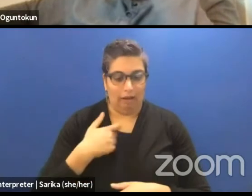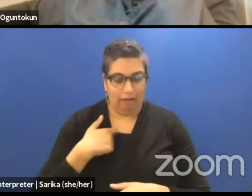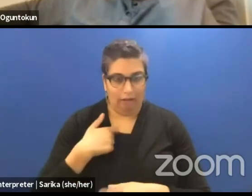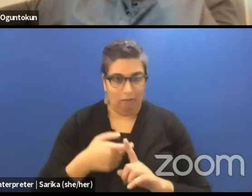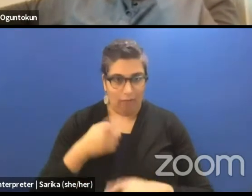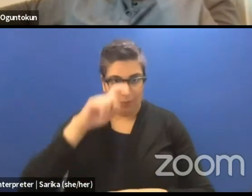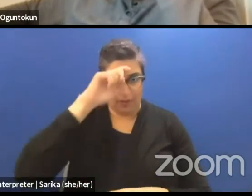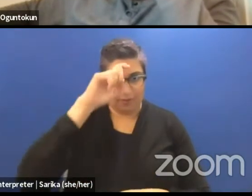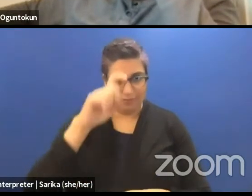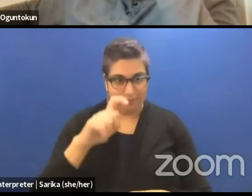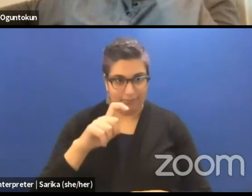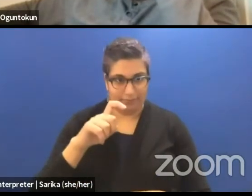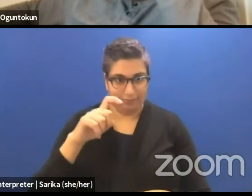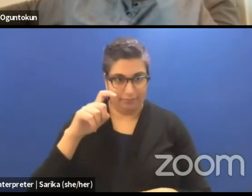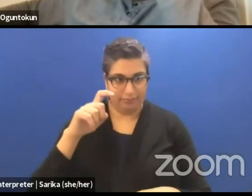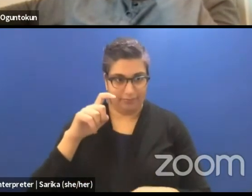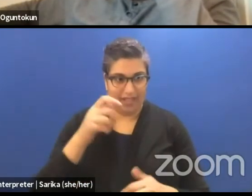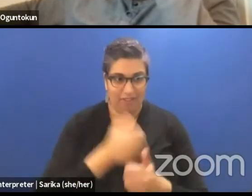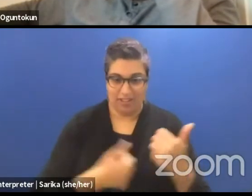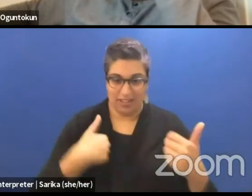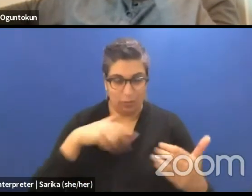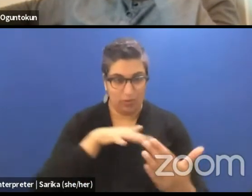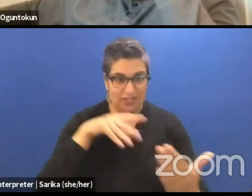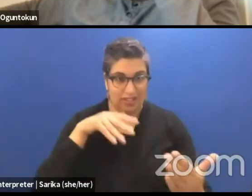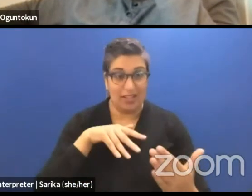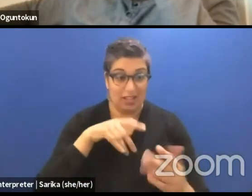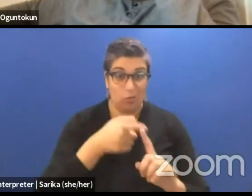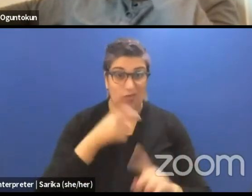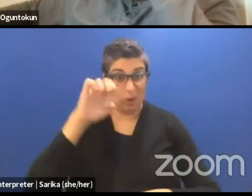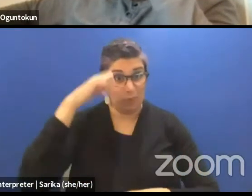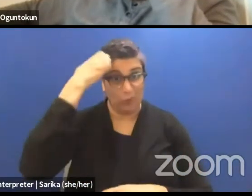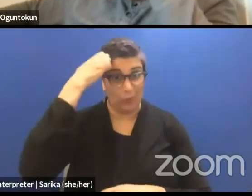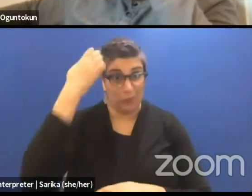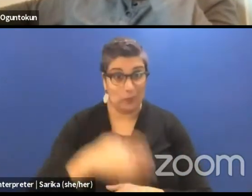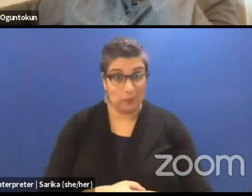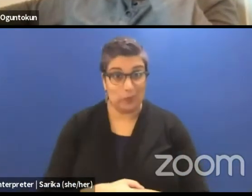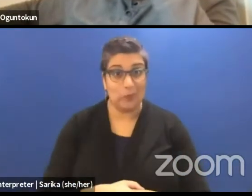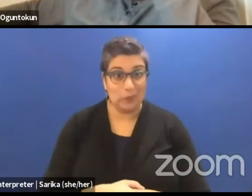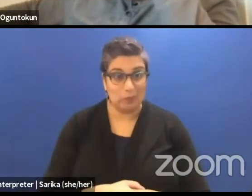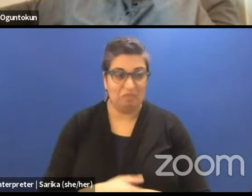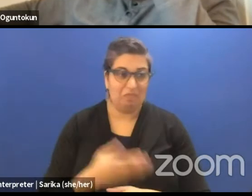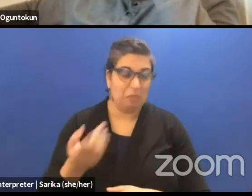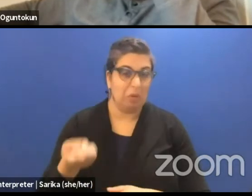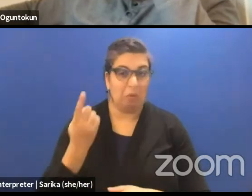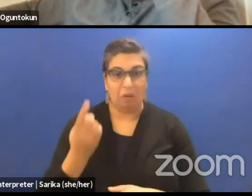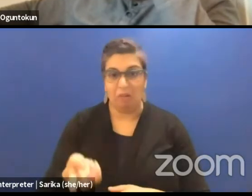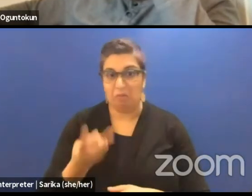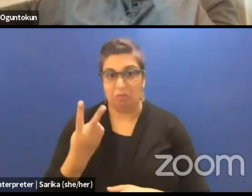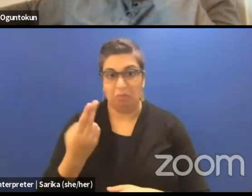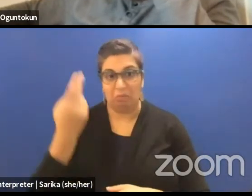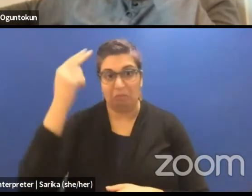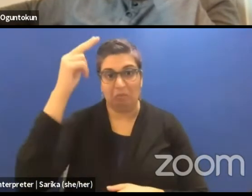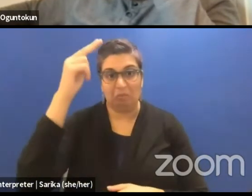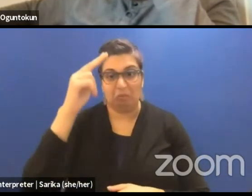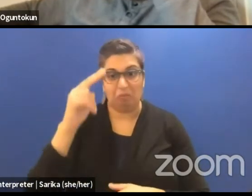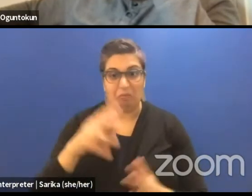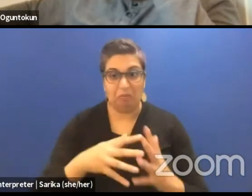everything we're studying was European, maybe one or two North American references